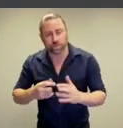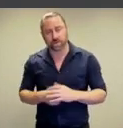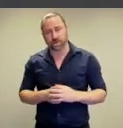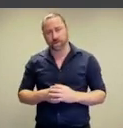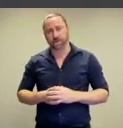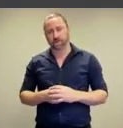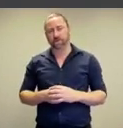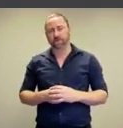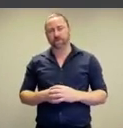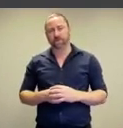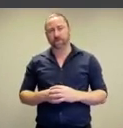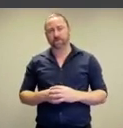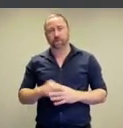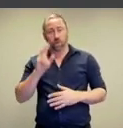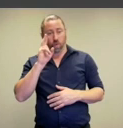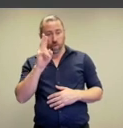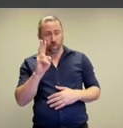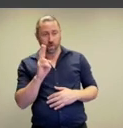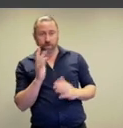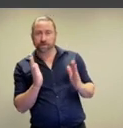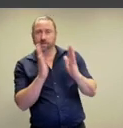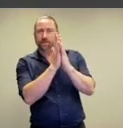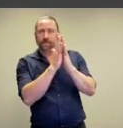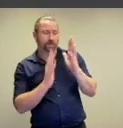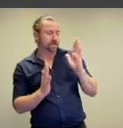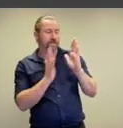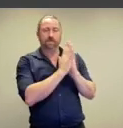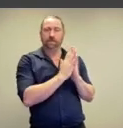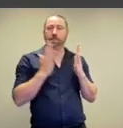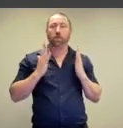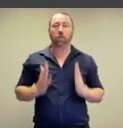Let's spend a moment looking at the